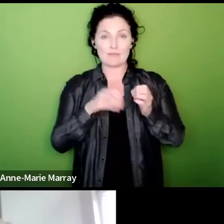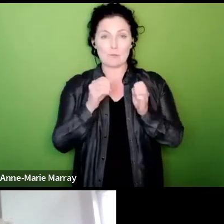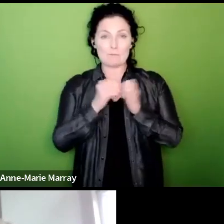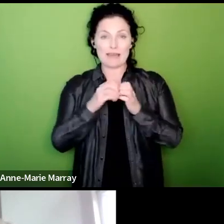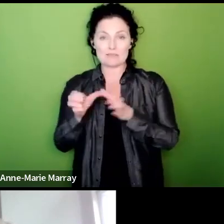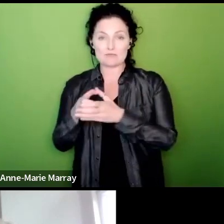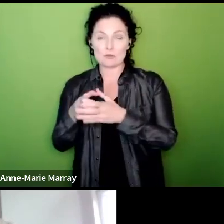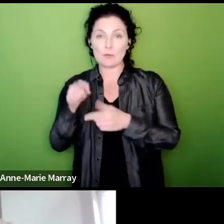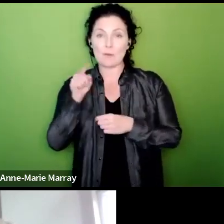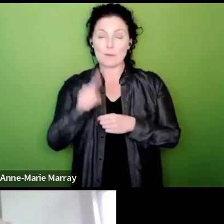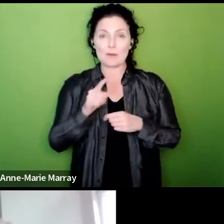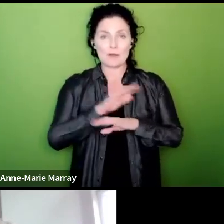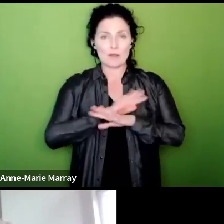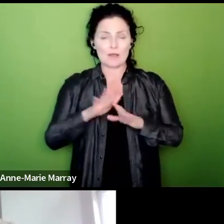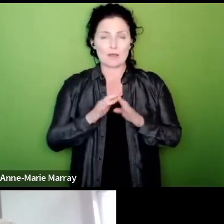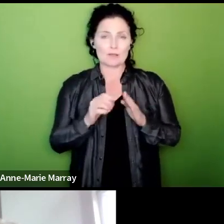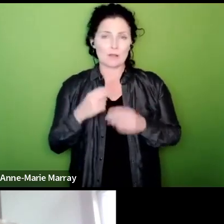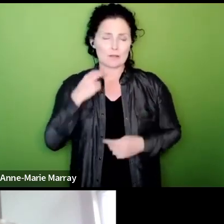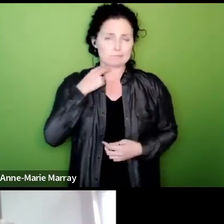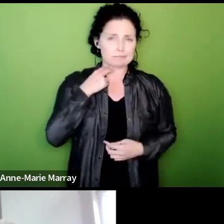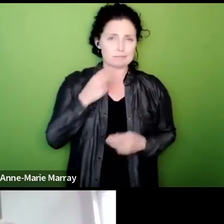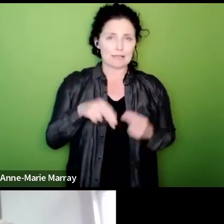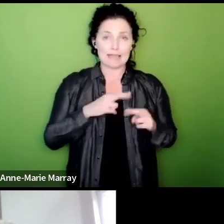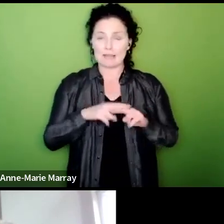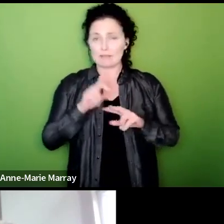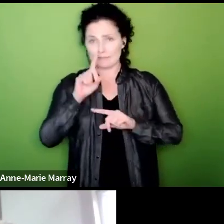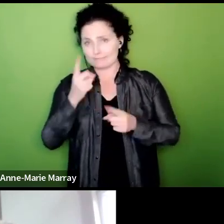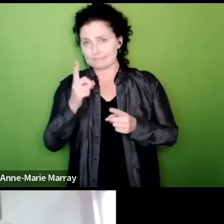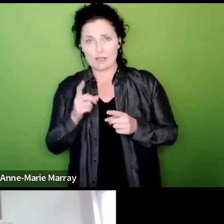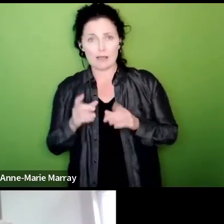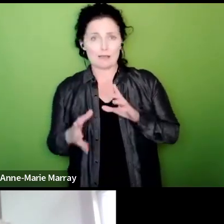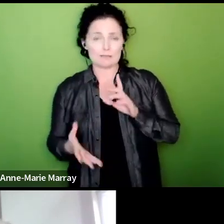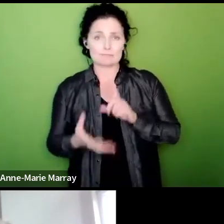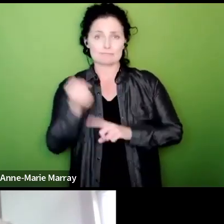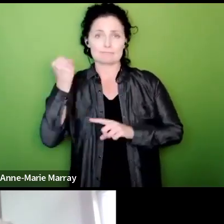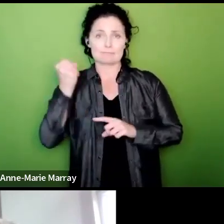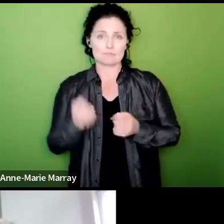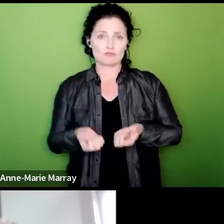and don't get downhearted where you haven't let's regroup in their those areas and then go again